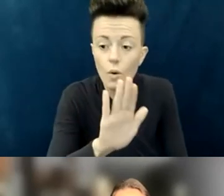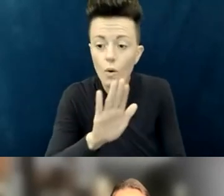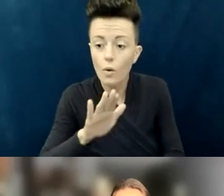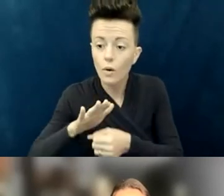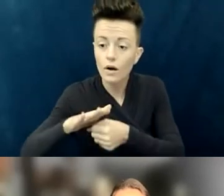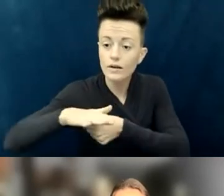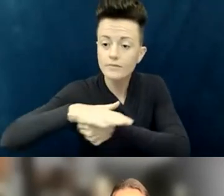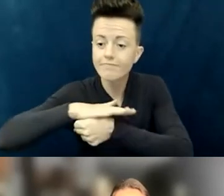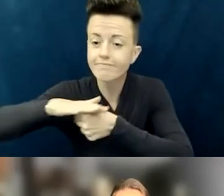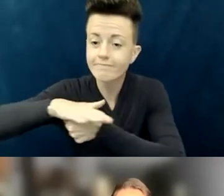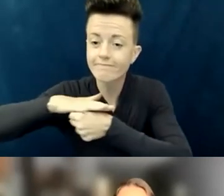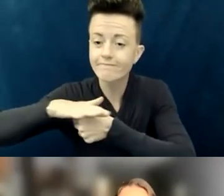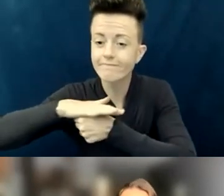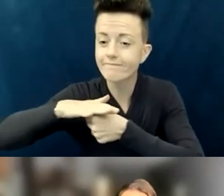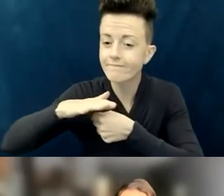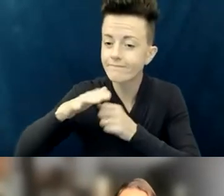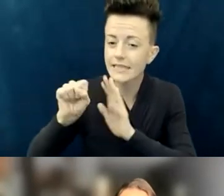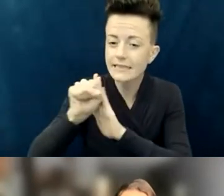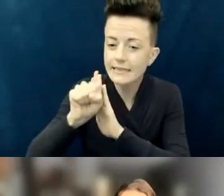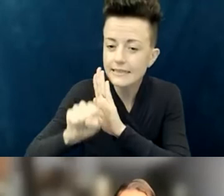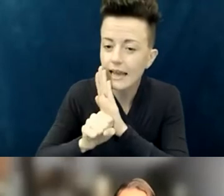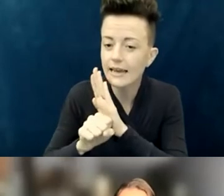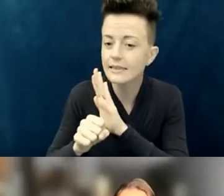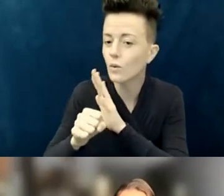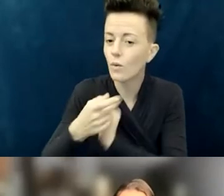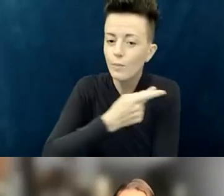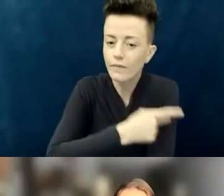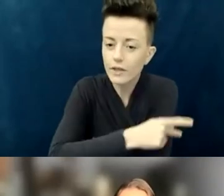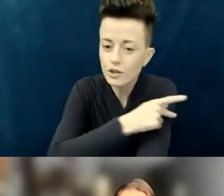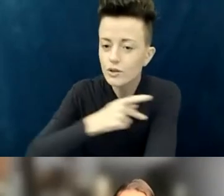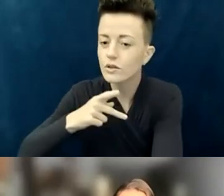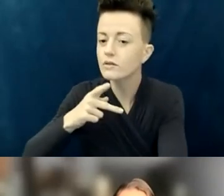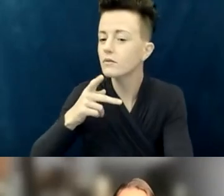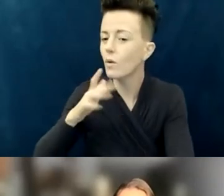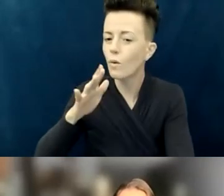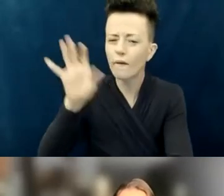like your provincial or state or federal government.